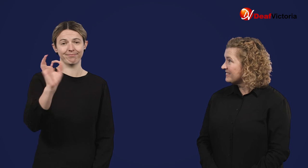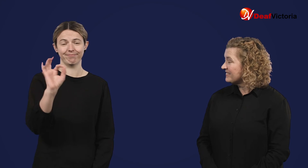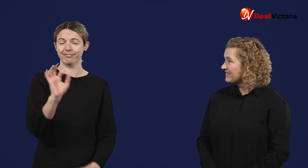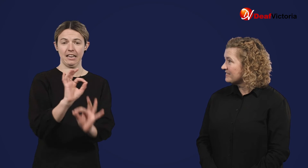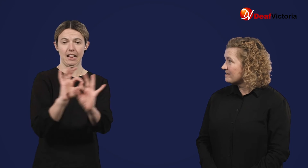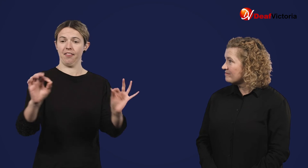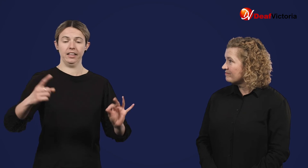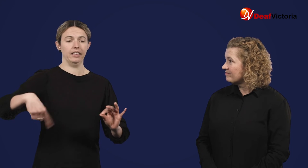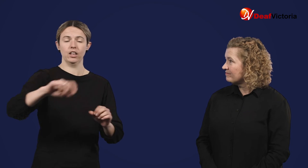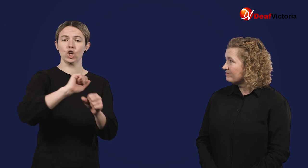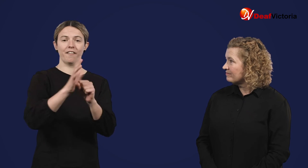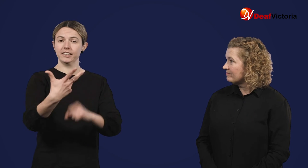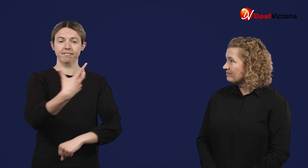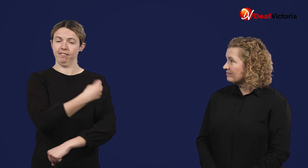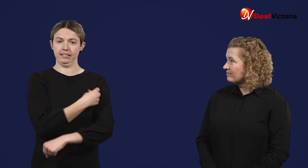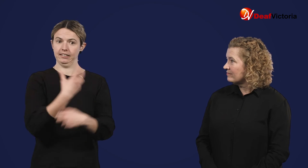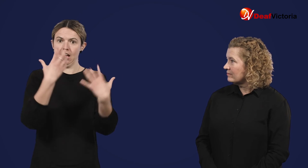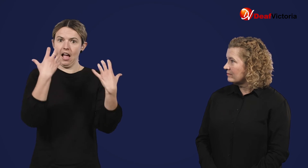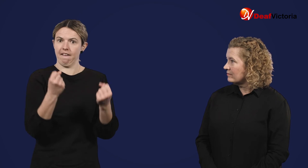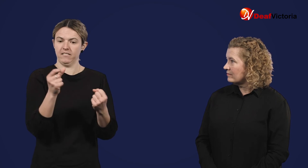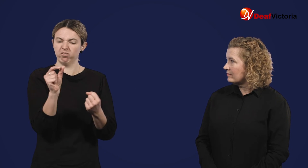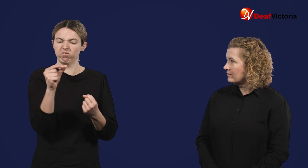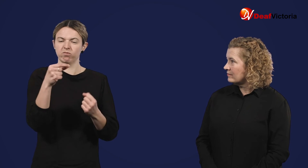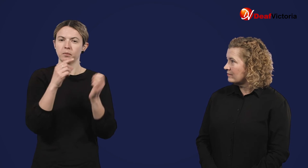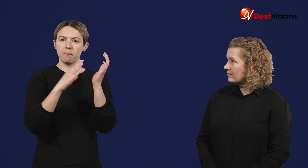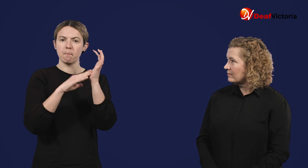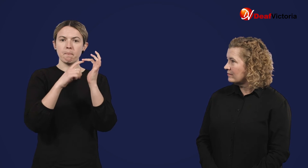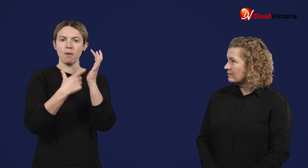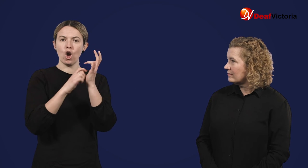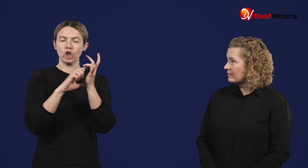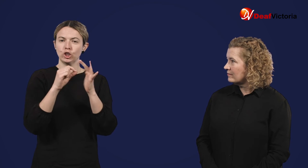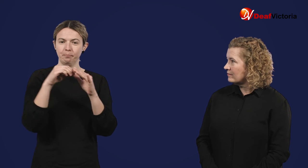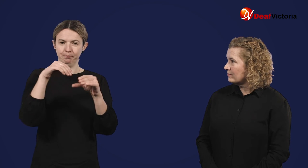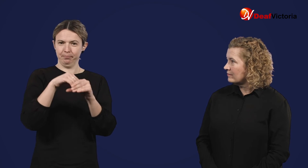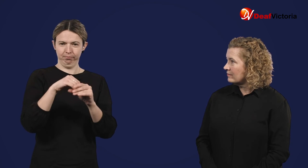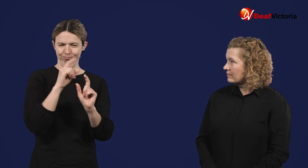No way, none of the vaccines contain microchips.